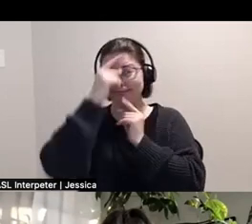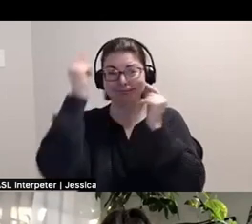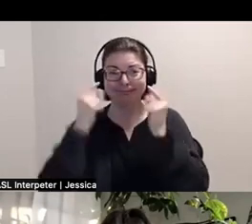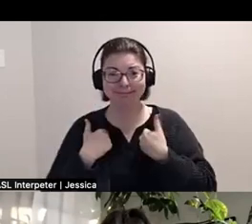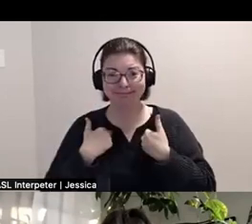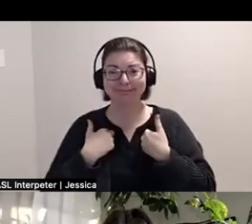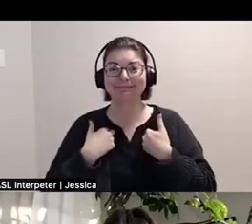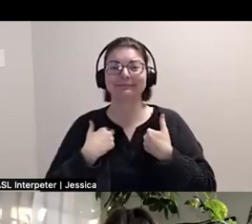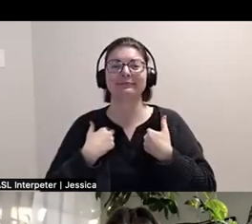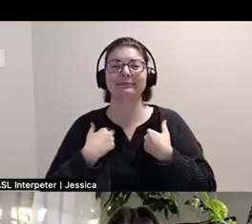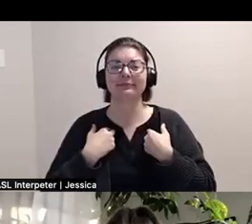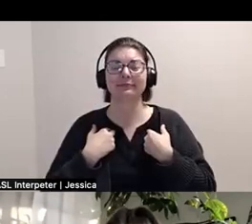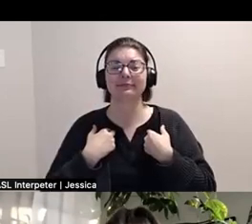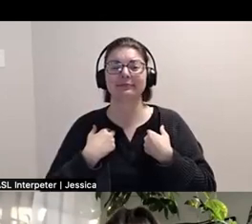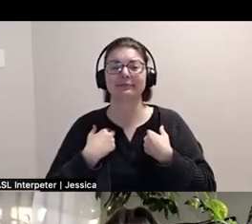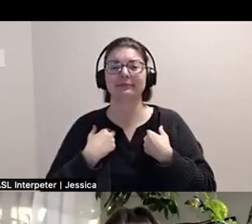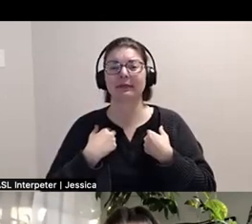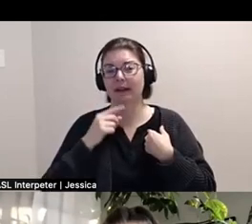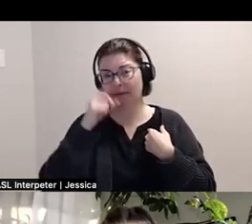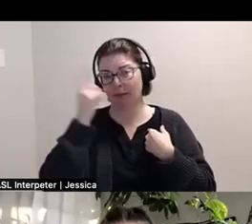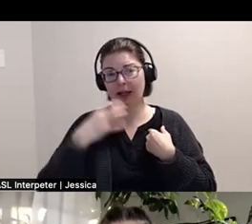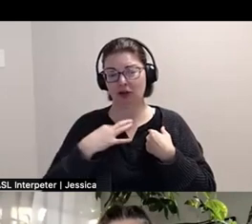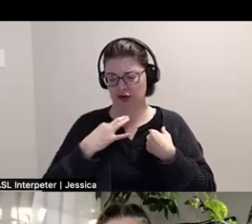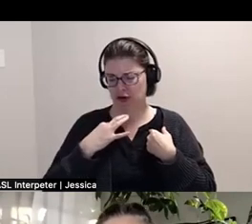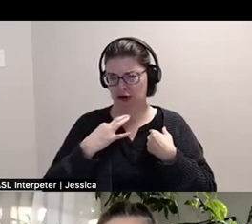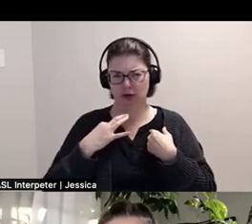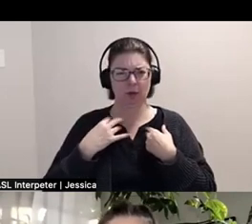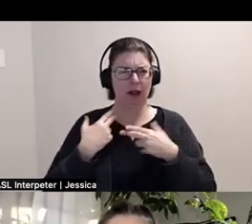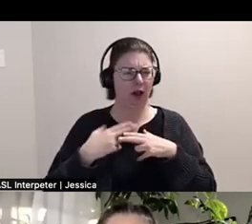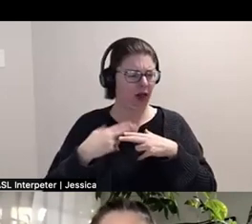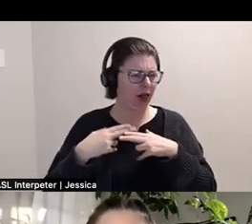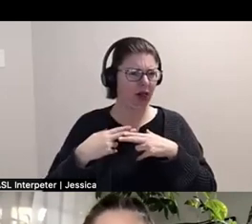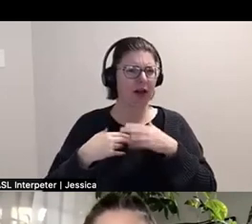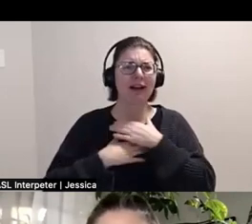I'm wearing a black, what are these called, turtleneck